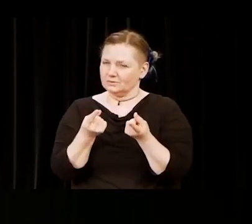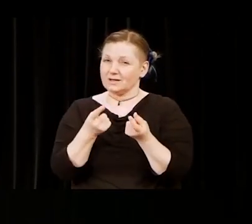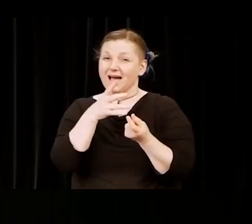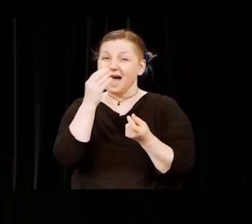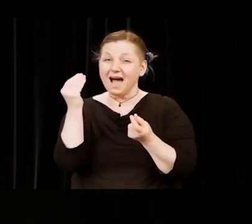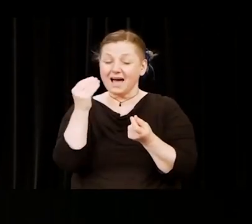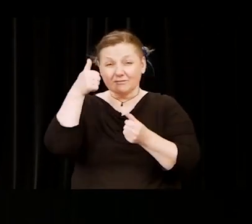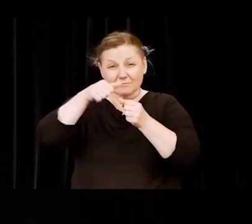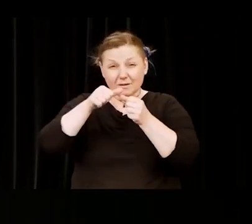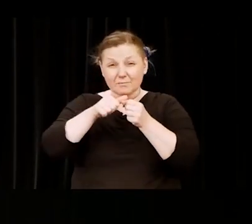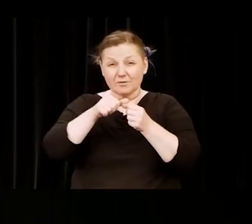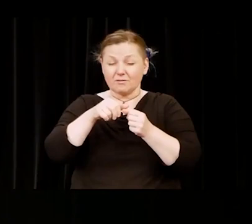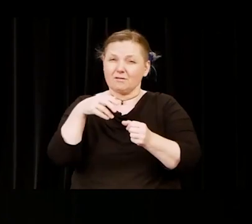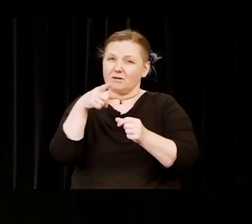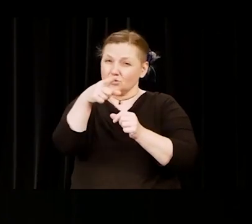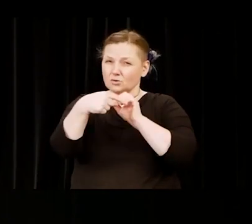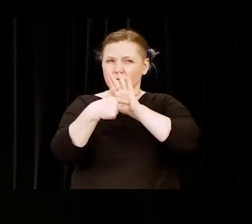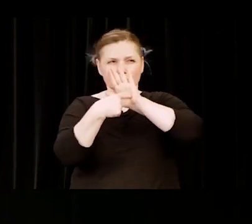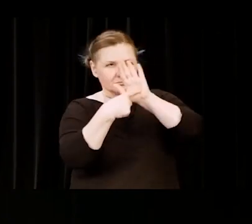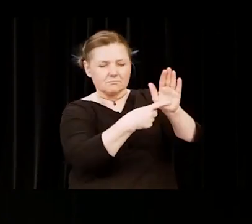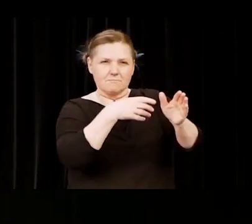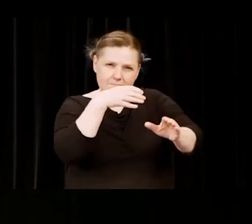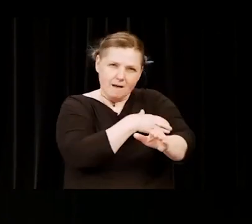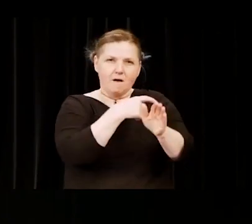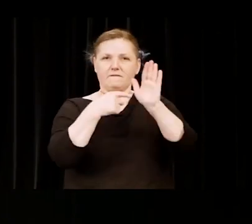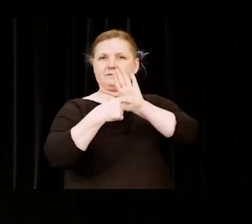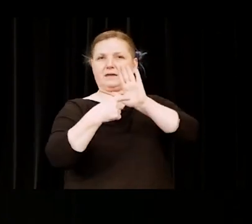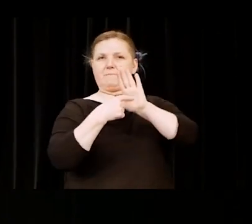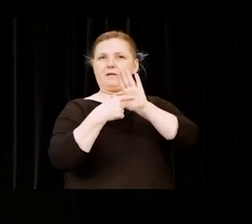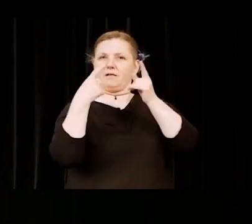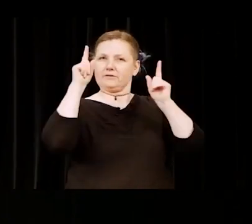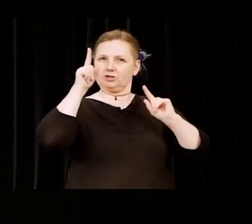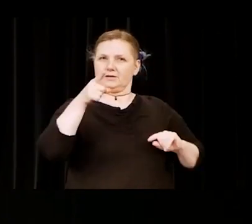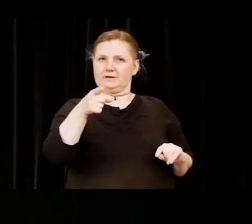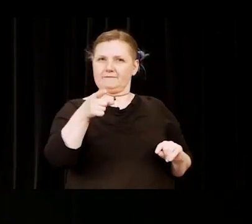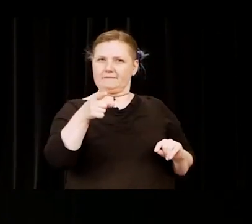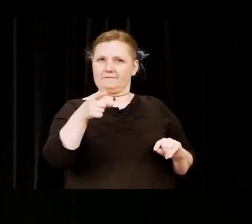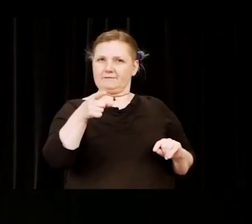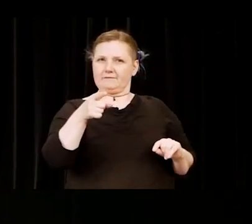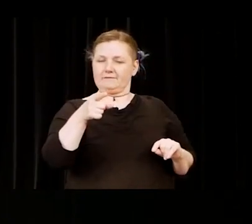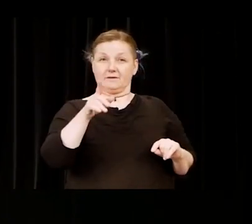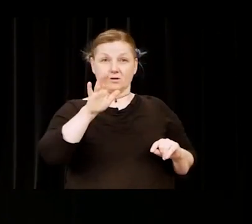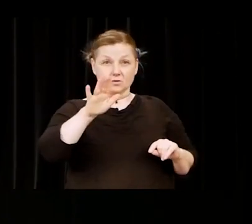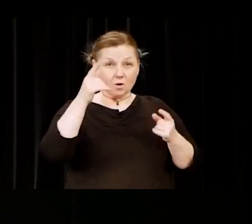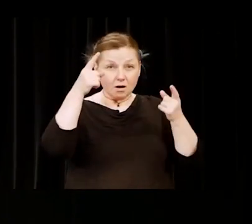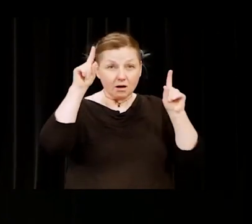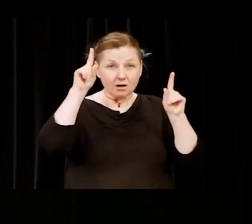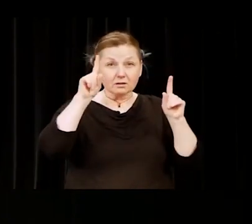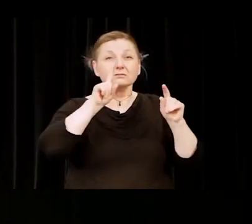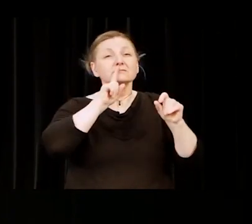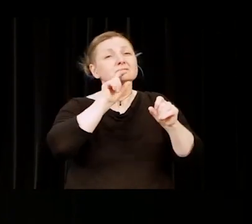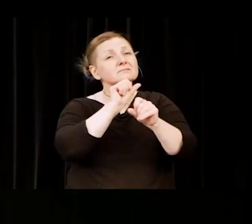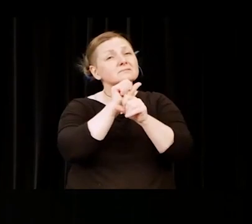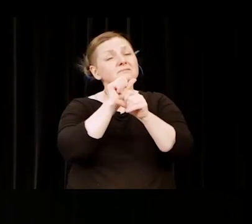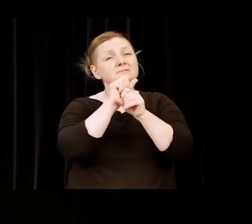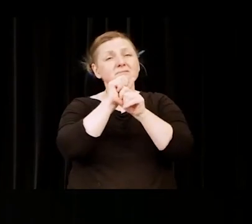that you set for others by achieving your college degree. Your accomplishments is truly extraordinary.